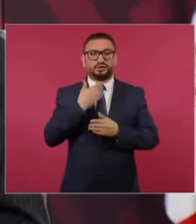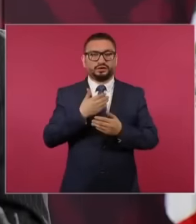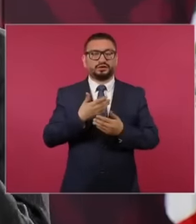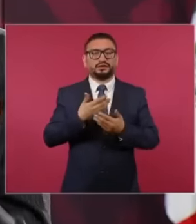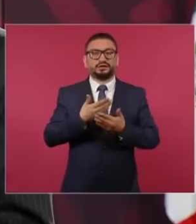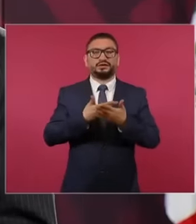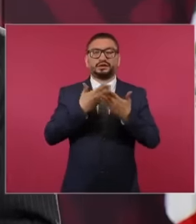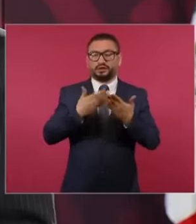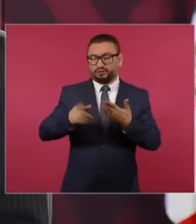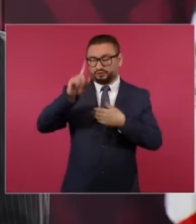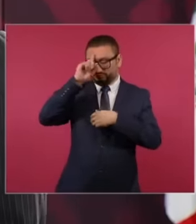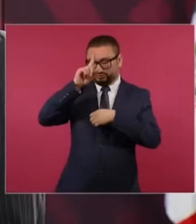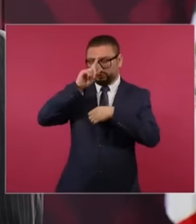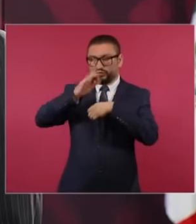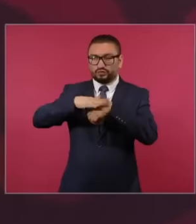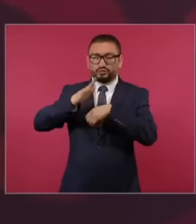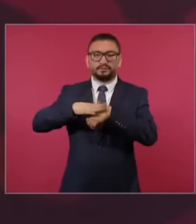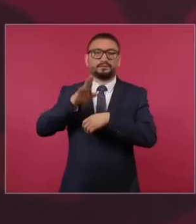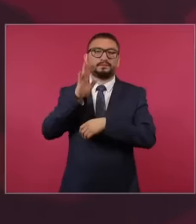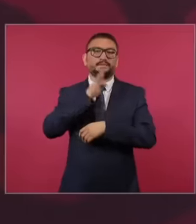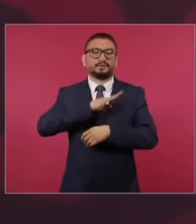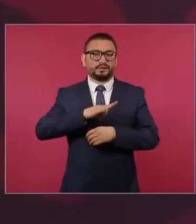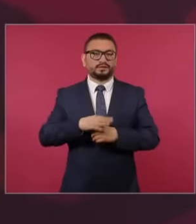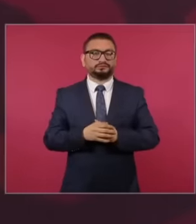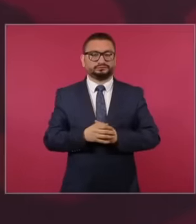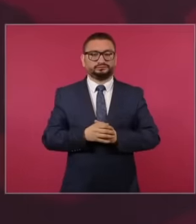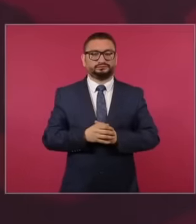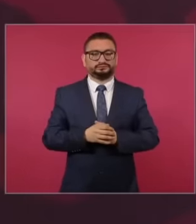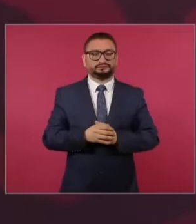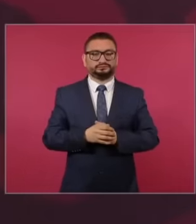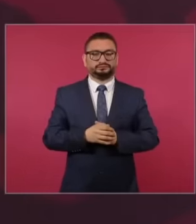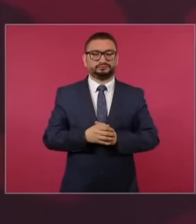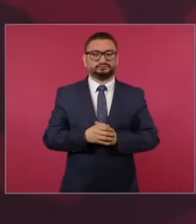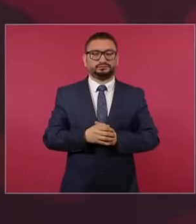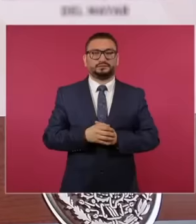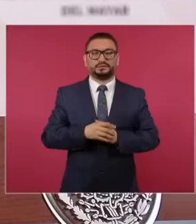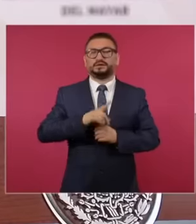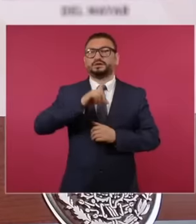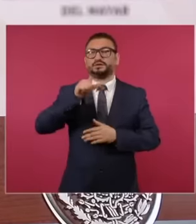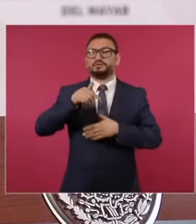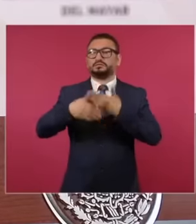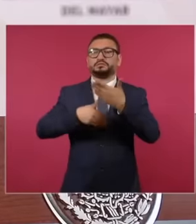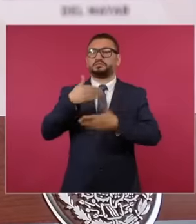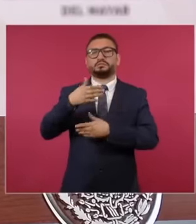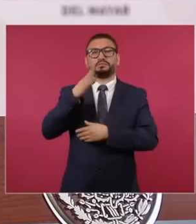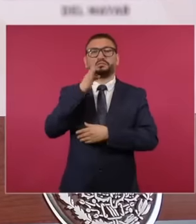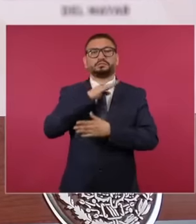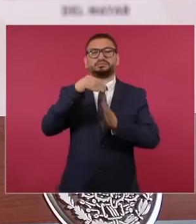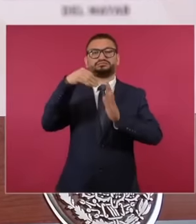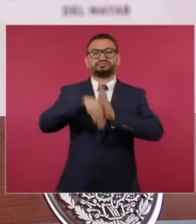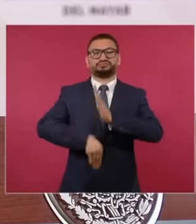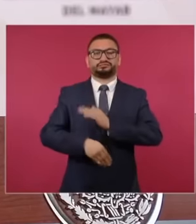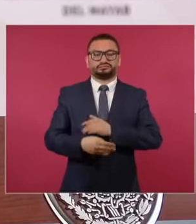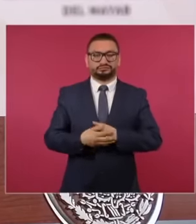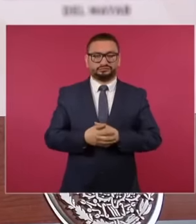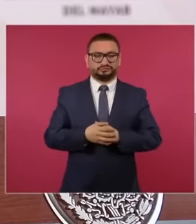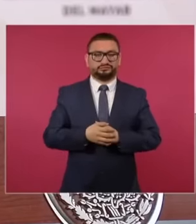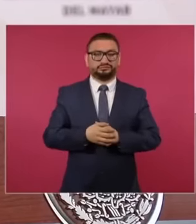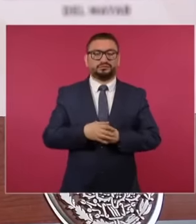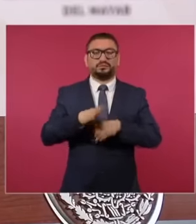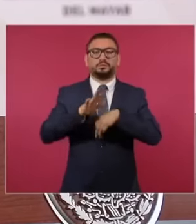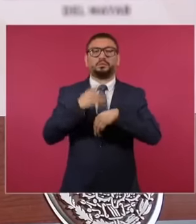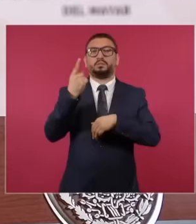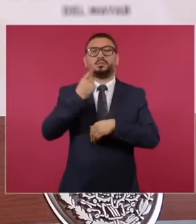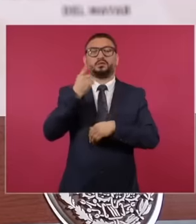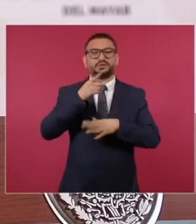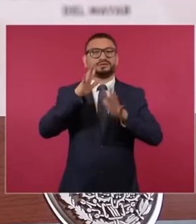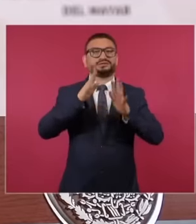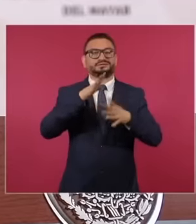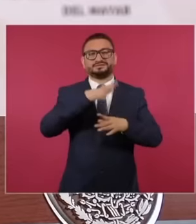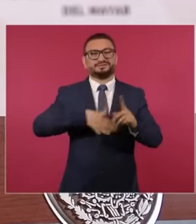advice and things are not going well for them because